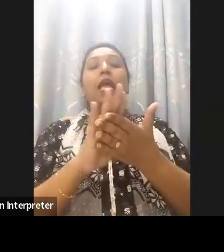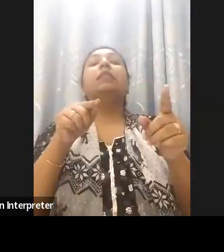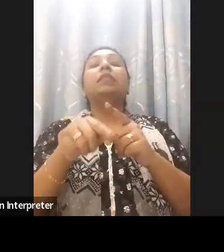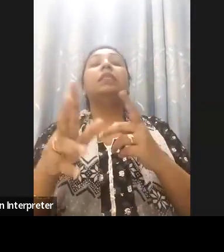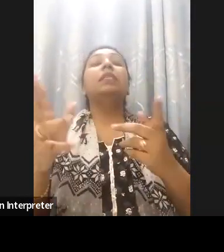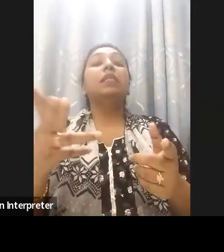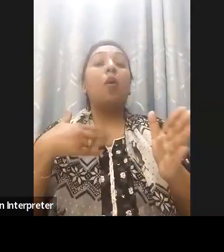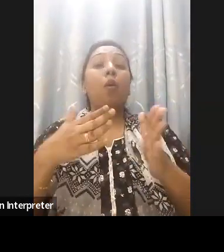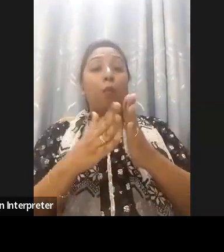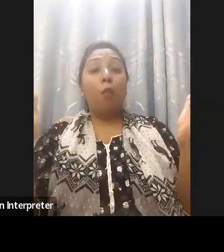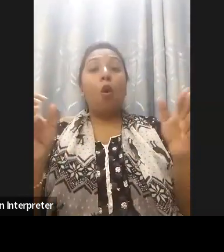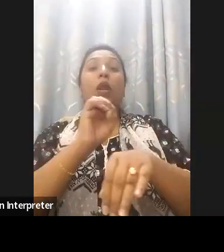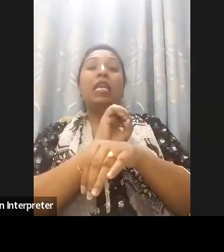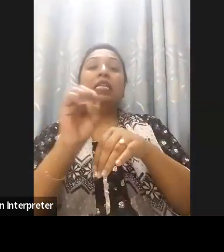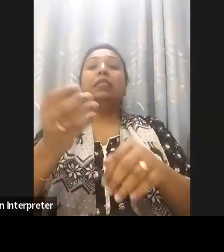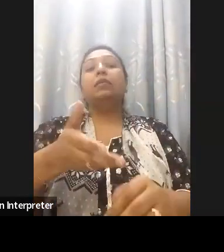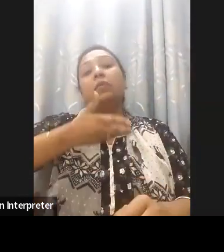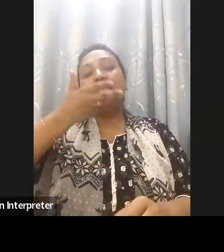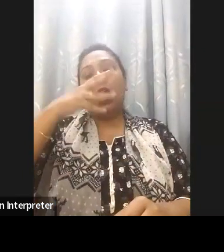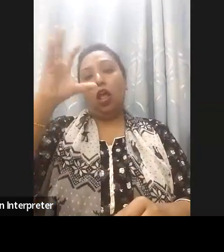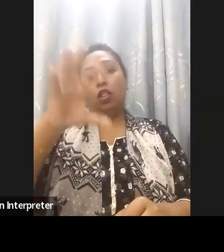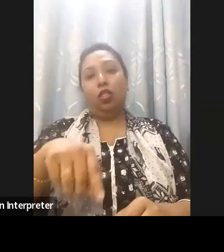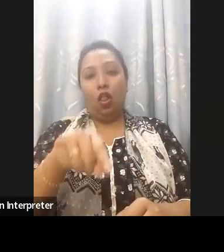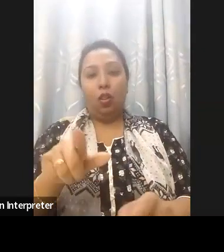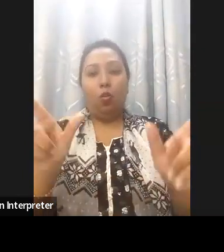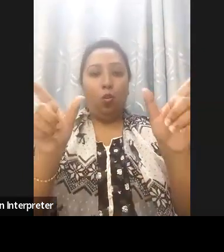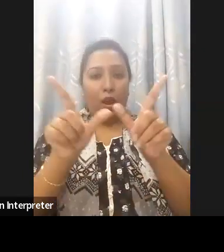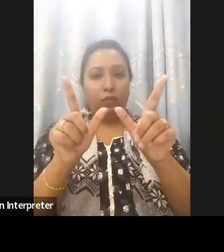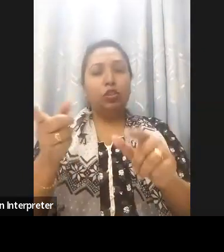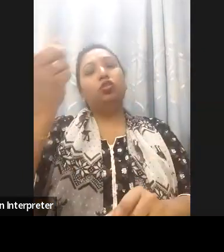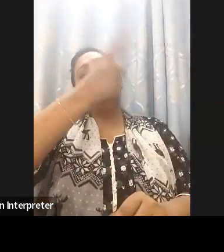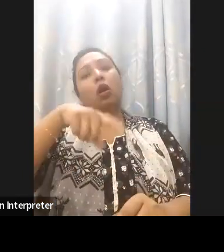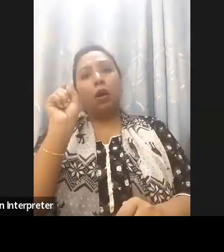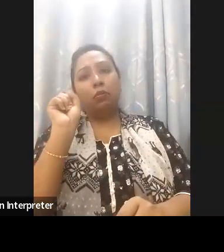million adult learners. It also offers accessible educational resources benefiting students with